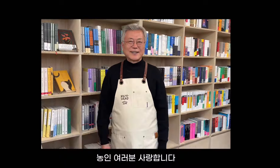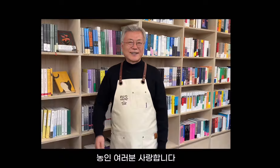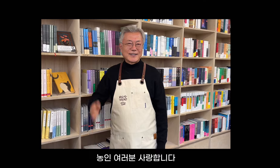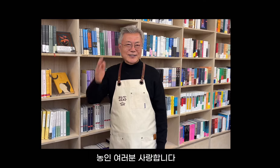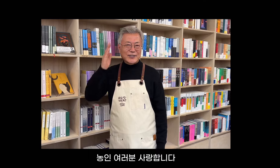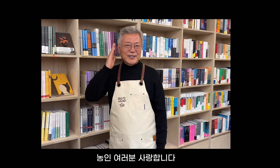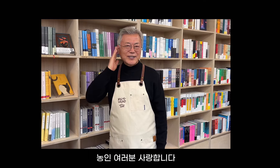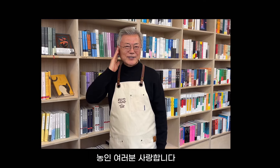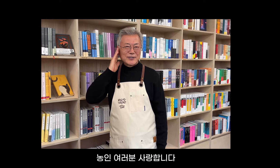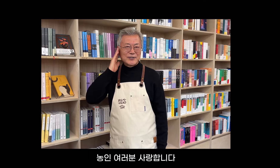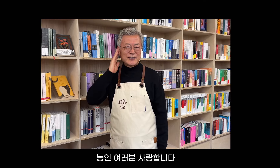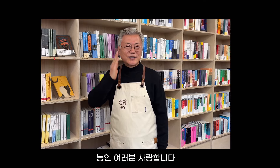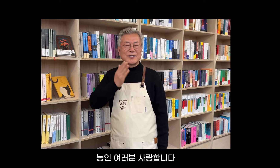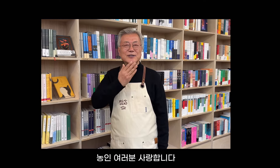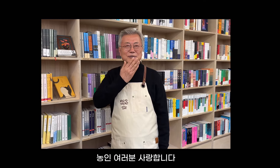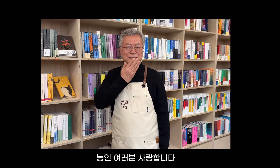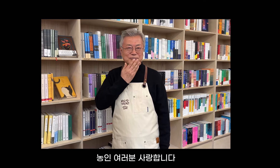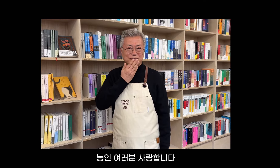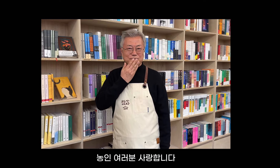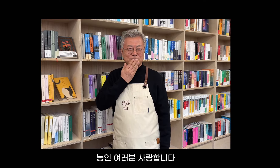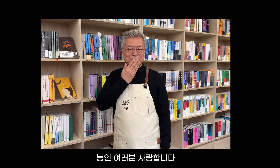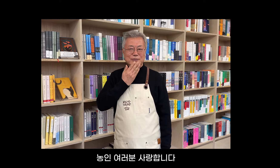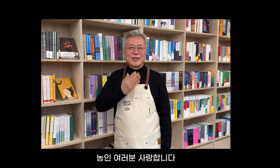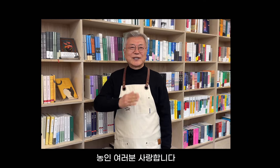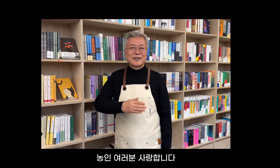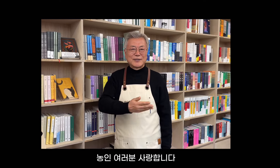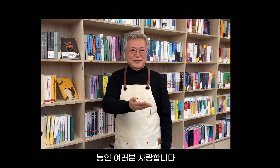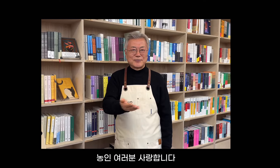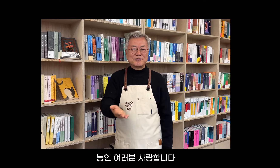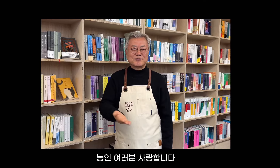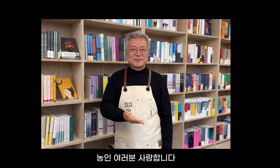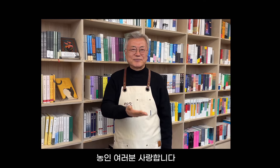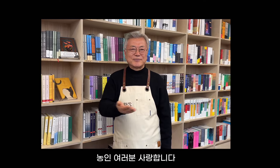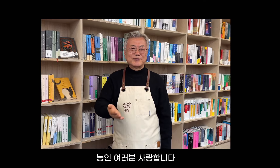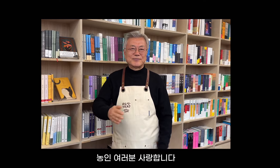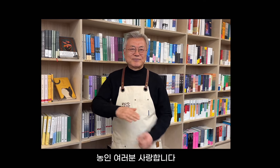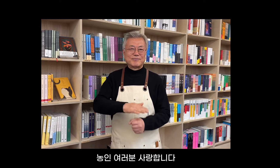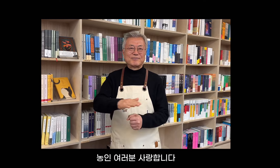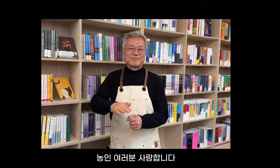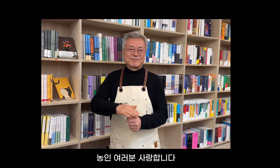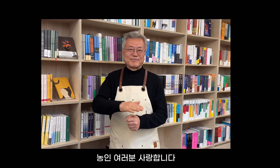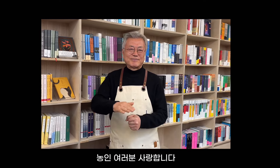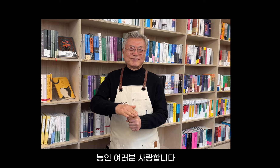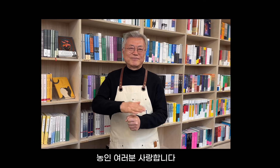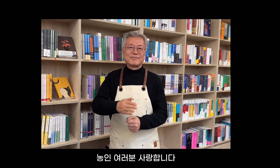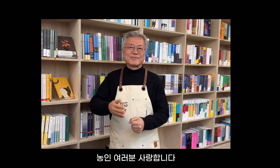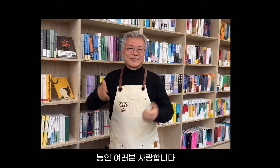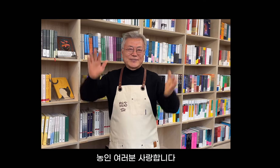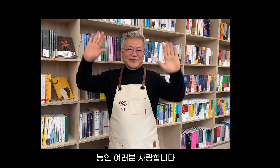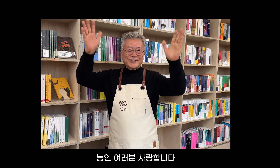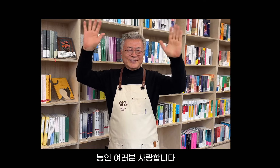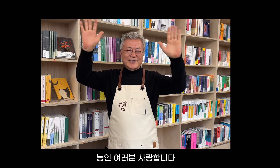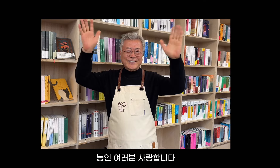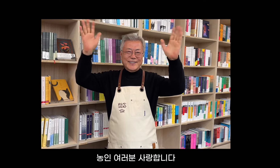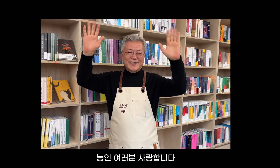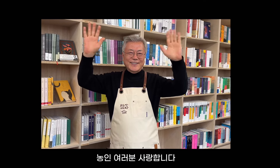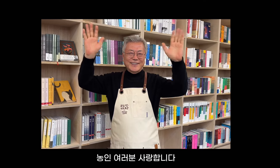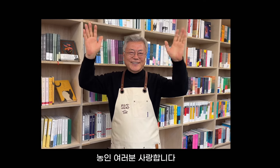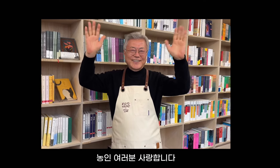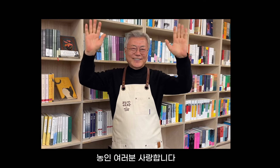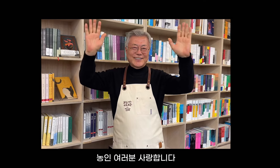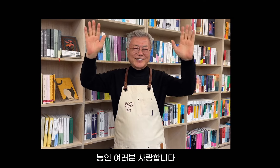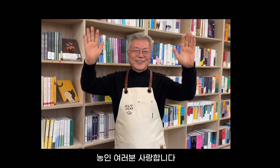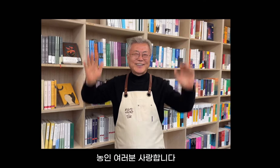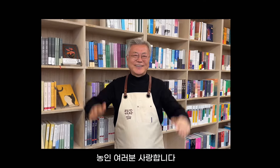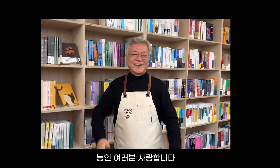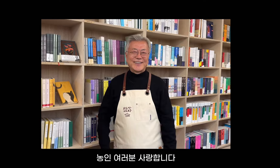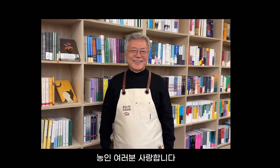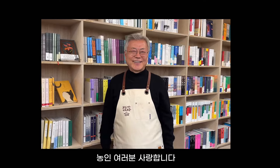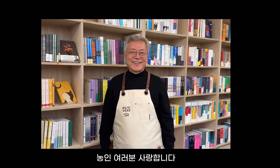Deaf community, everyone, I love you.